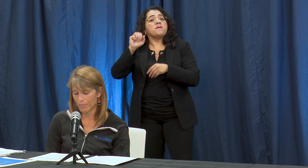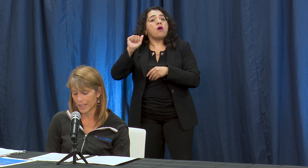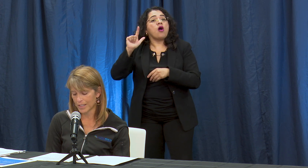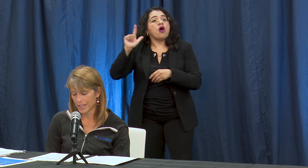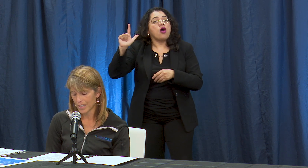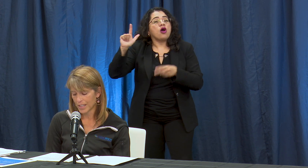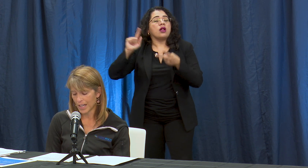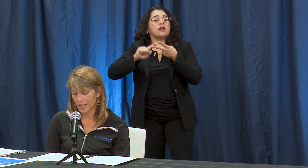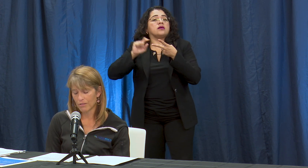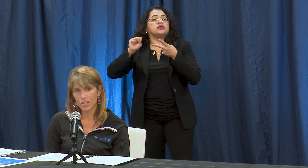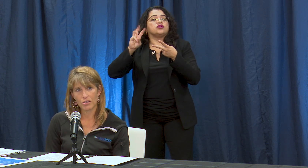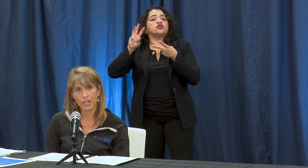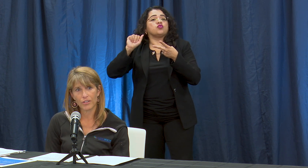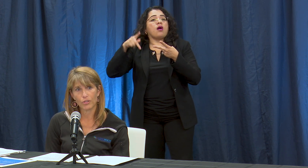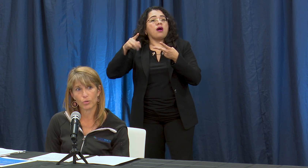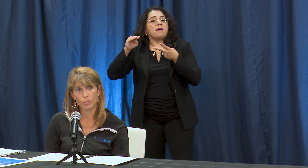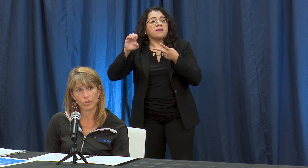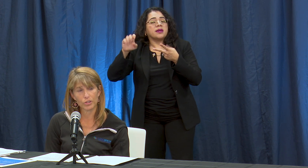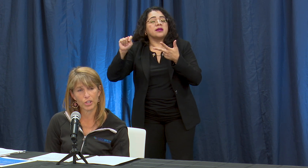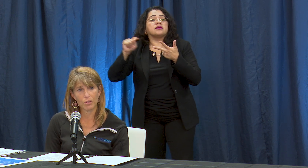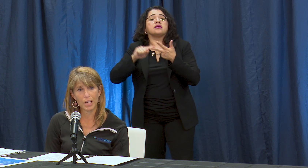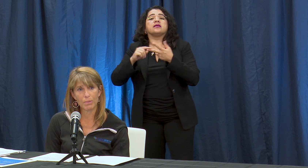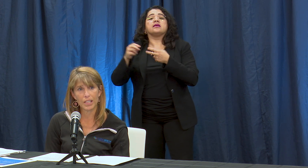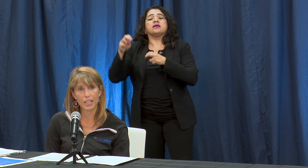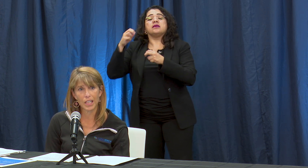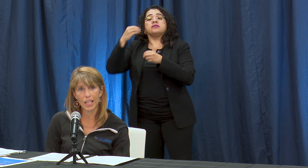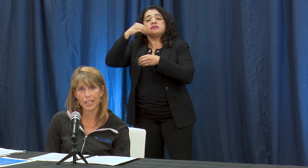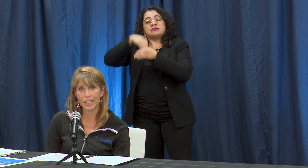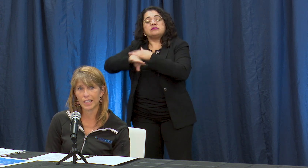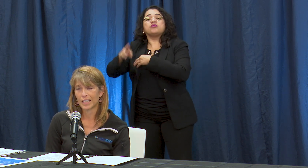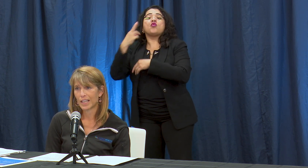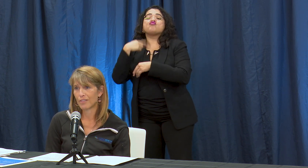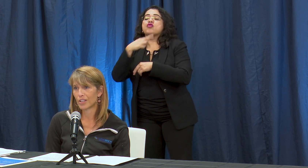meets, dine in restaurants, and schools so you may be hearing that like I've heard